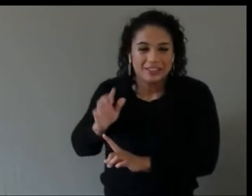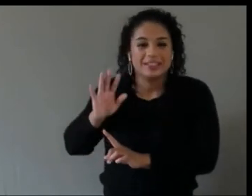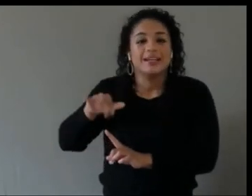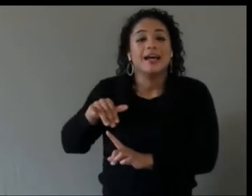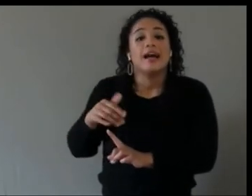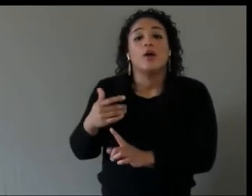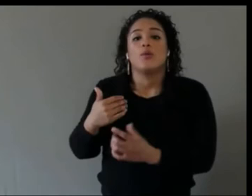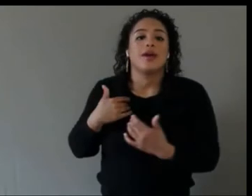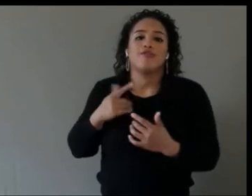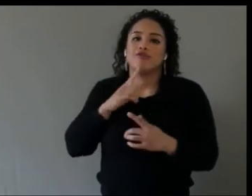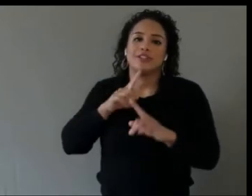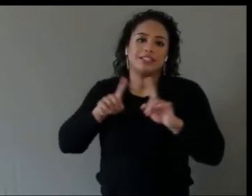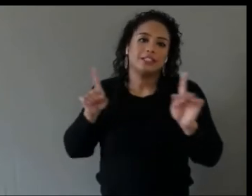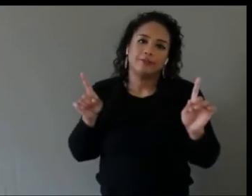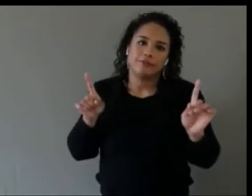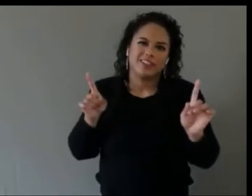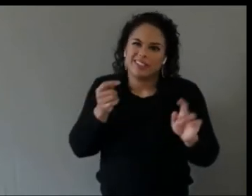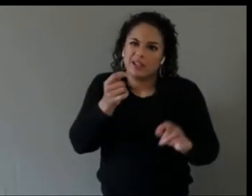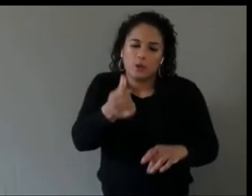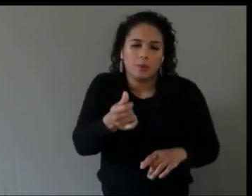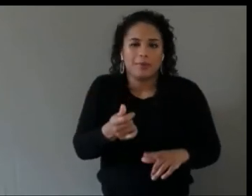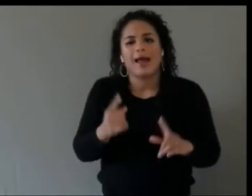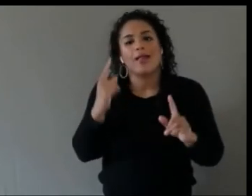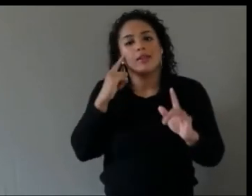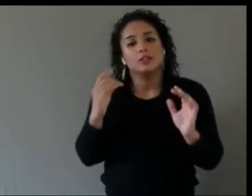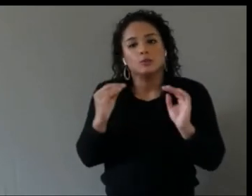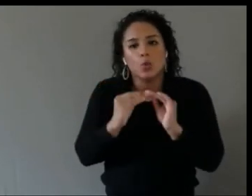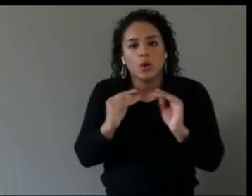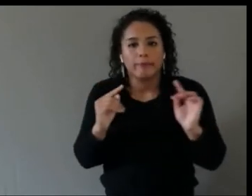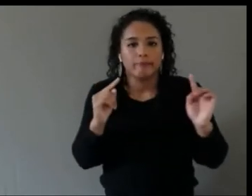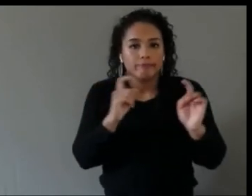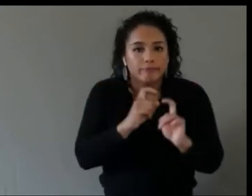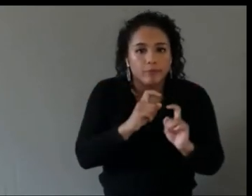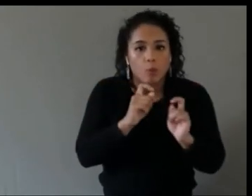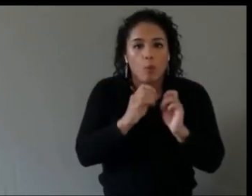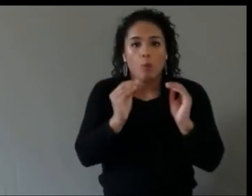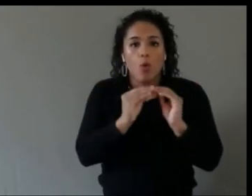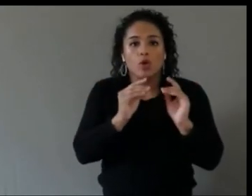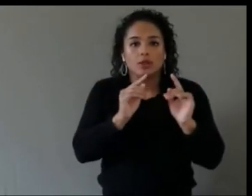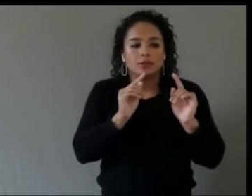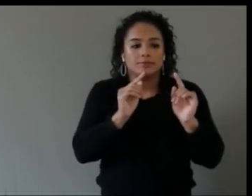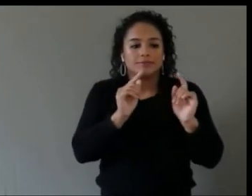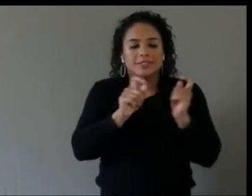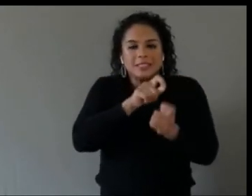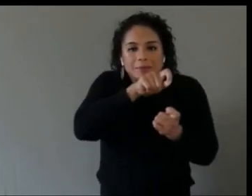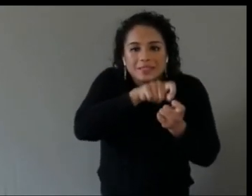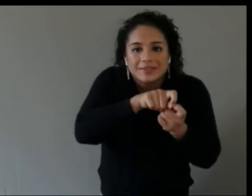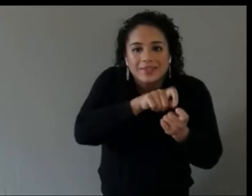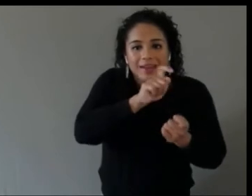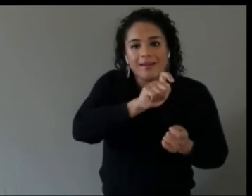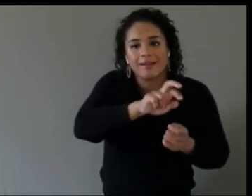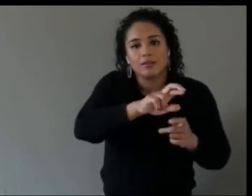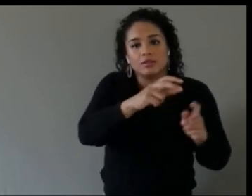Probably more nuance and things that are specific to XR products and even within XR there's